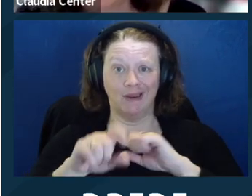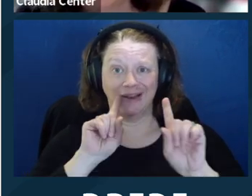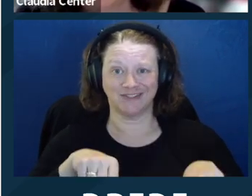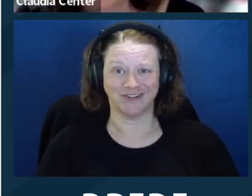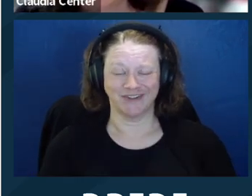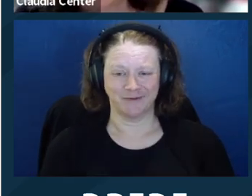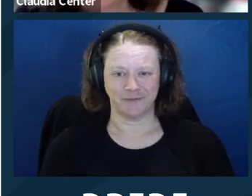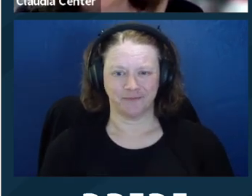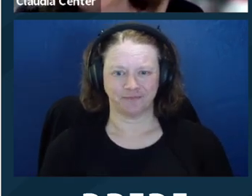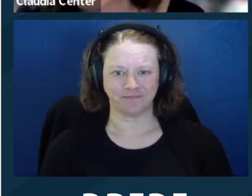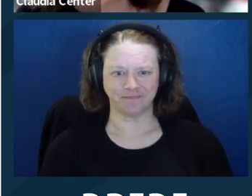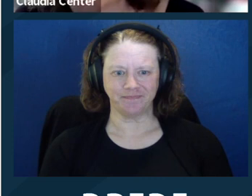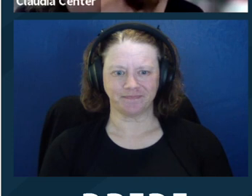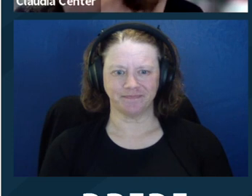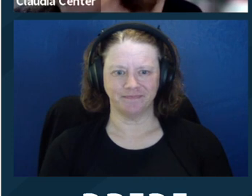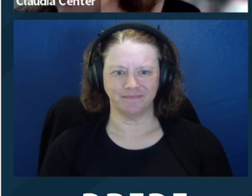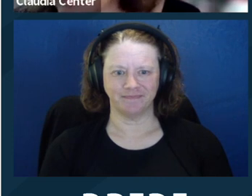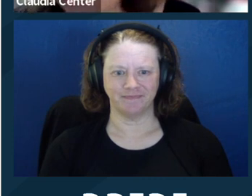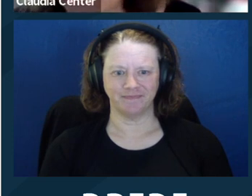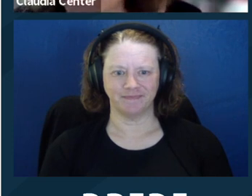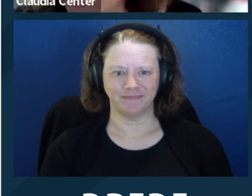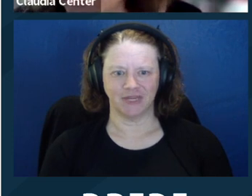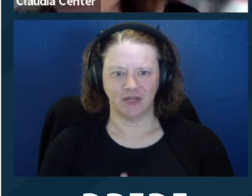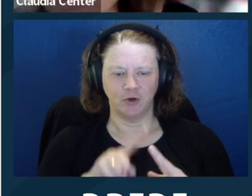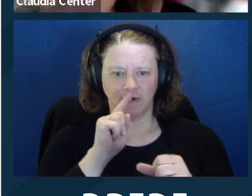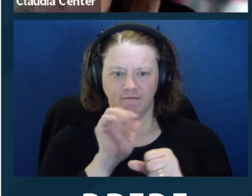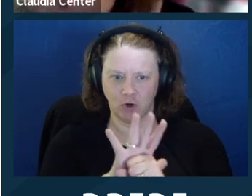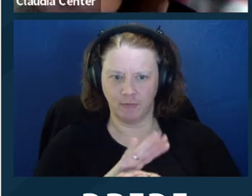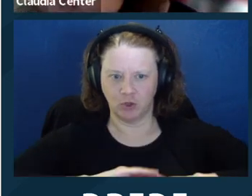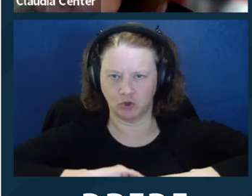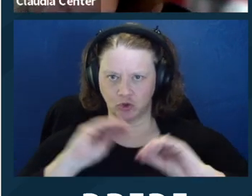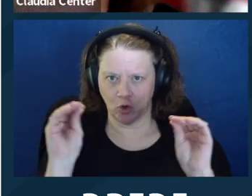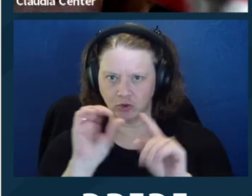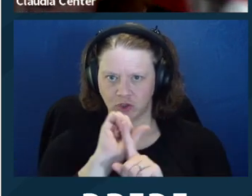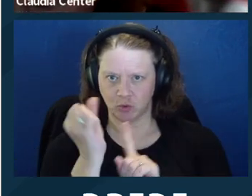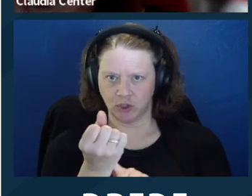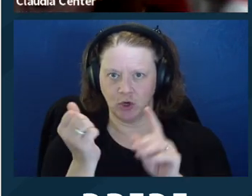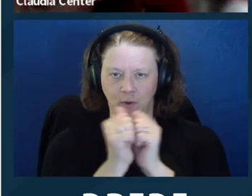which they are not. So that was a really long answer.